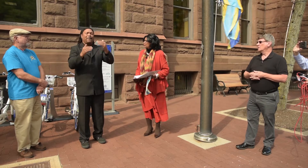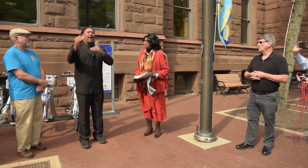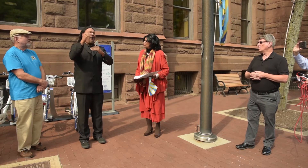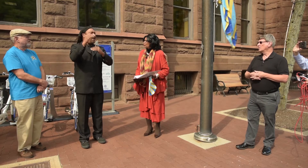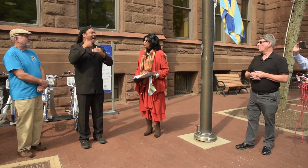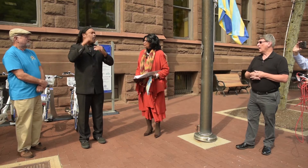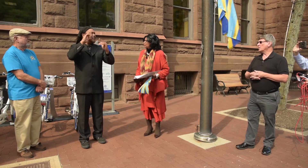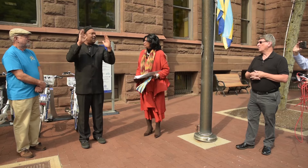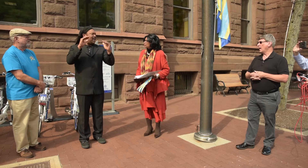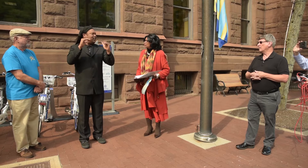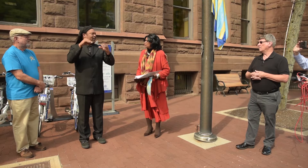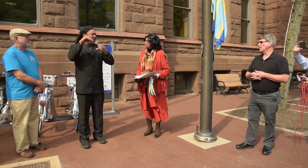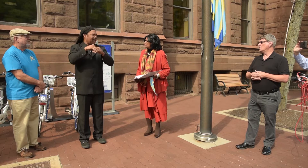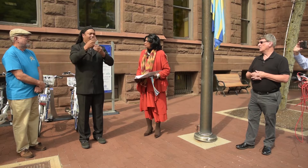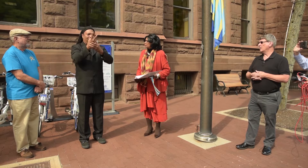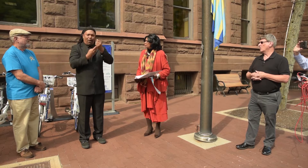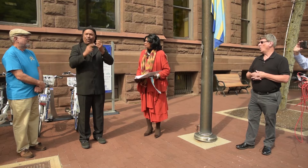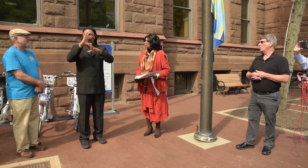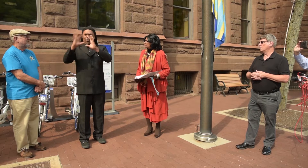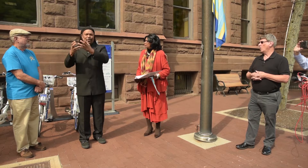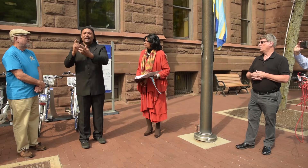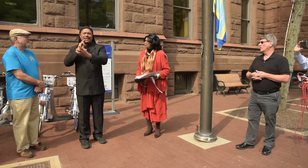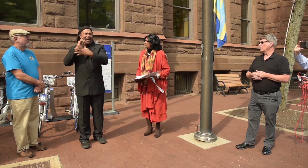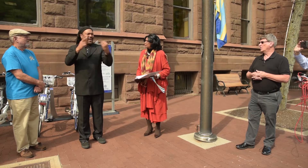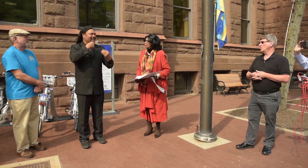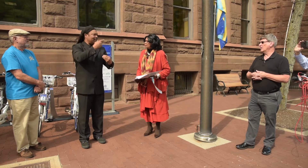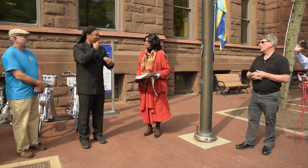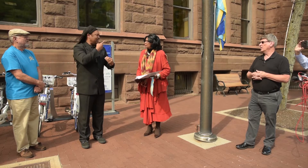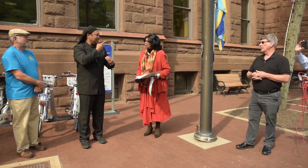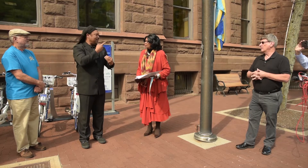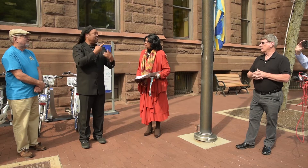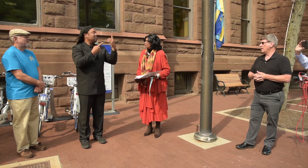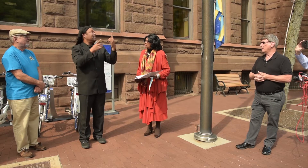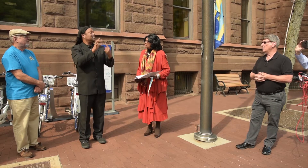grasp that advancement and to hope that both communities in the deaf and